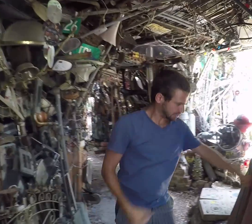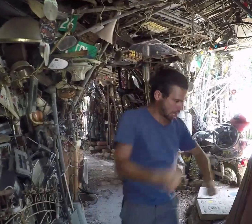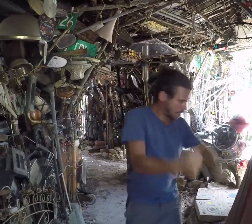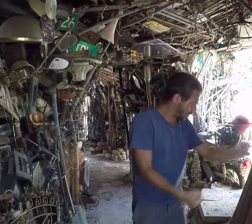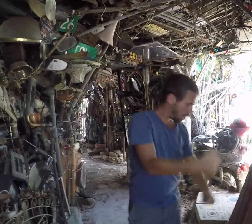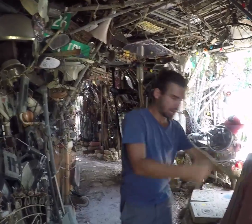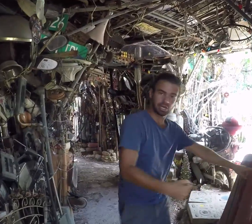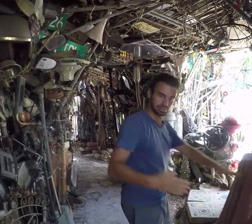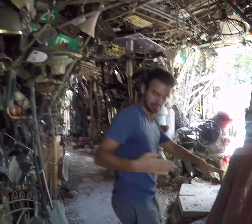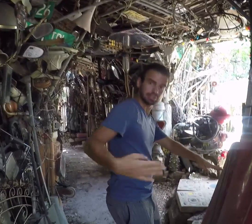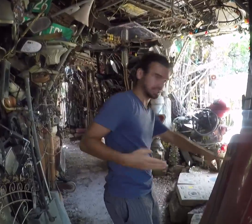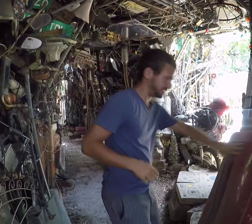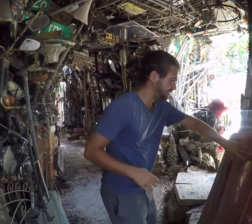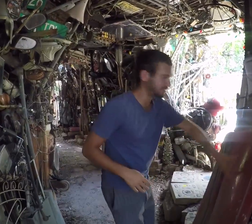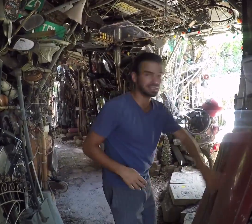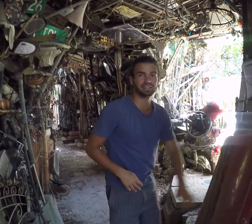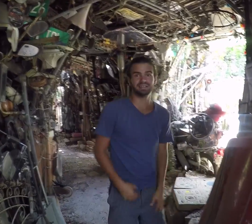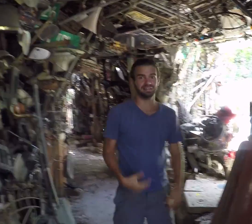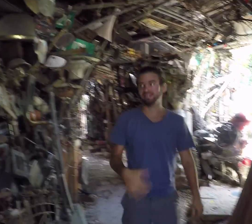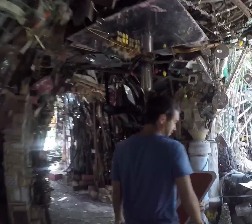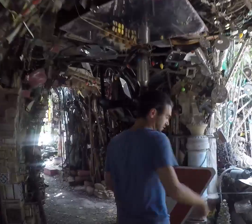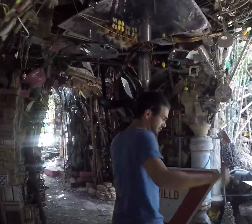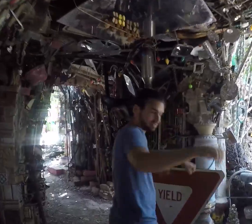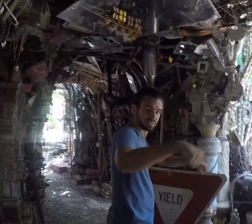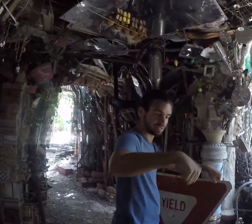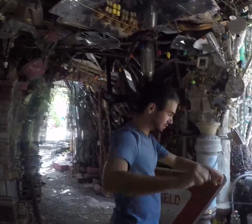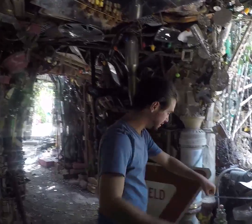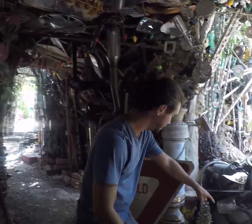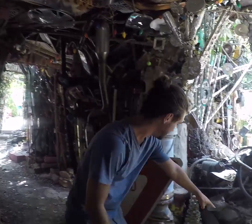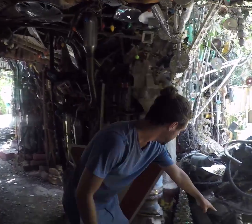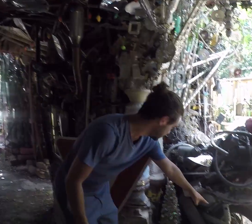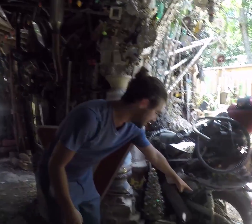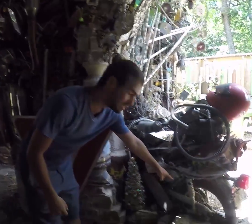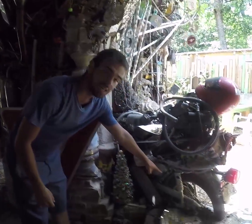That's cool. It's a piece of car. Ohhhh! Motorcycle is part of this art work.